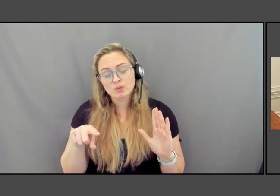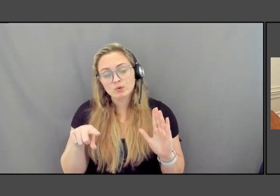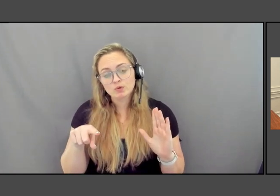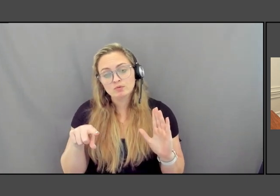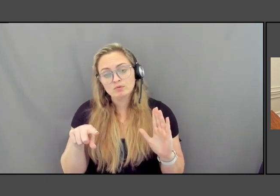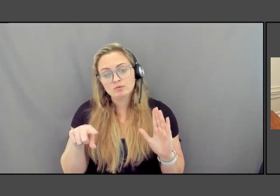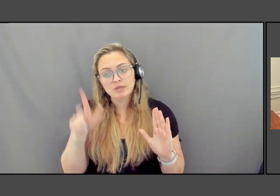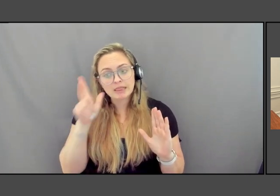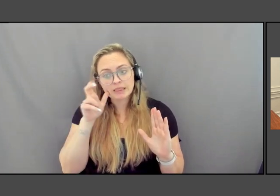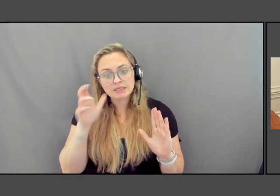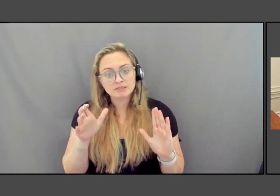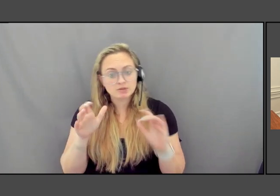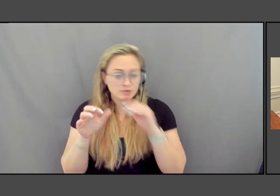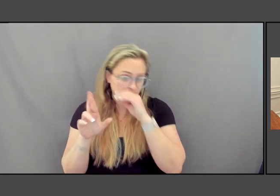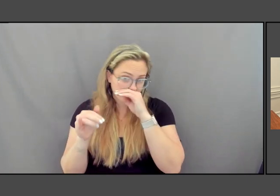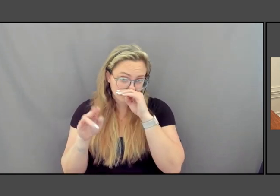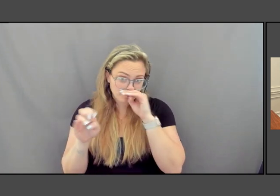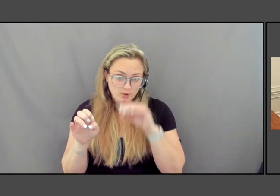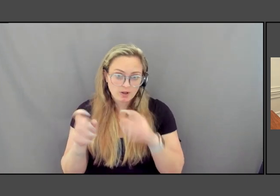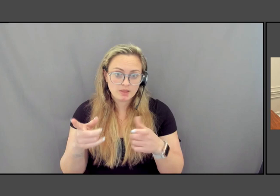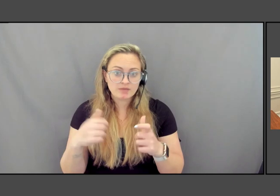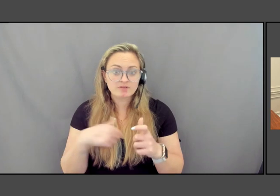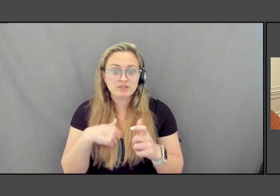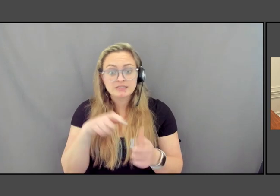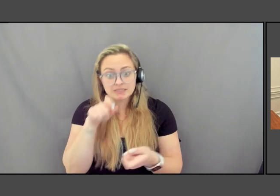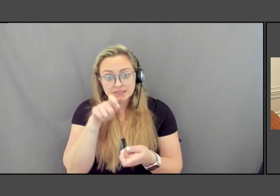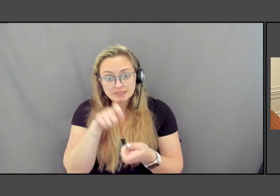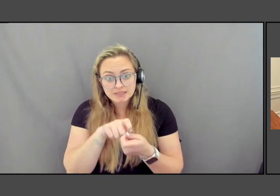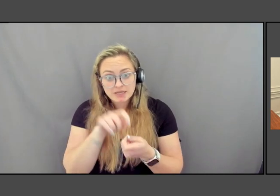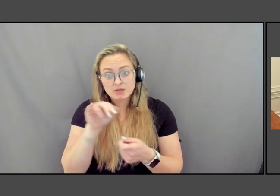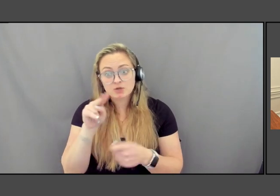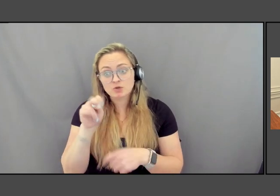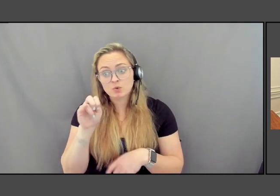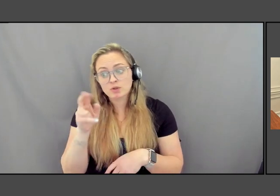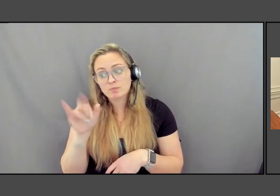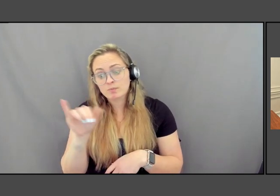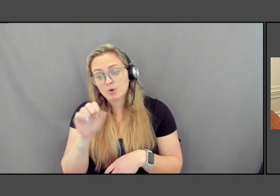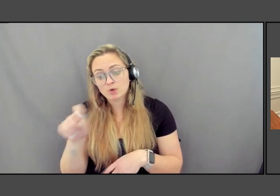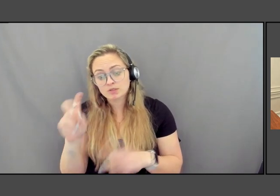Raquel has given us the exact Toni Morrison quote that I alluded to that